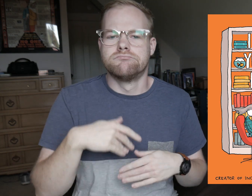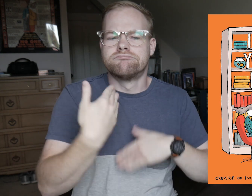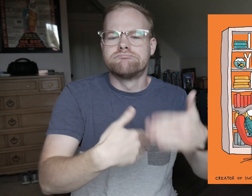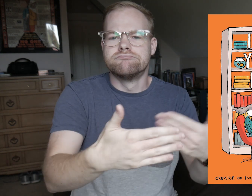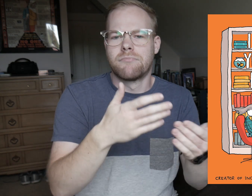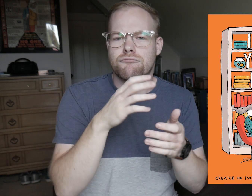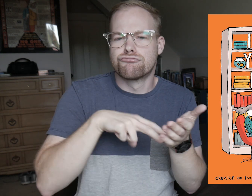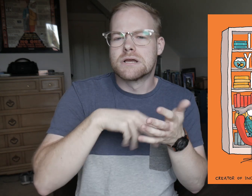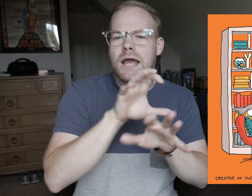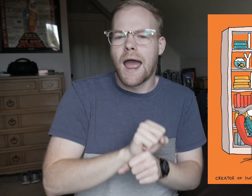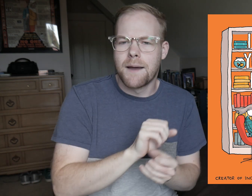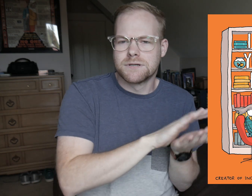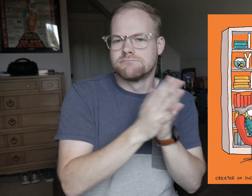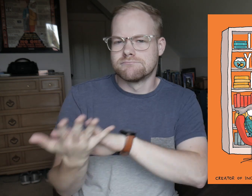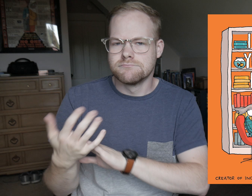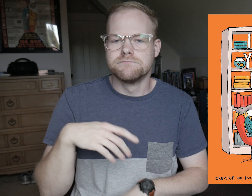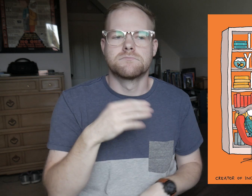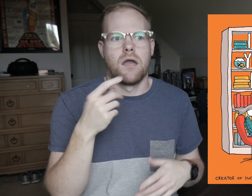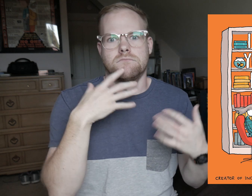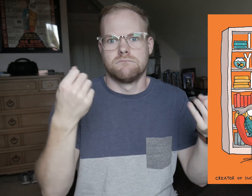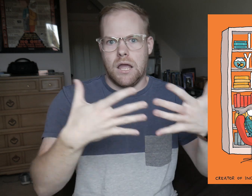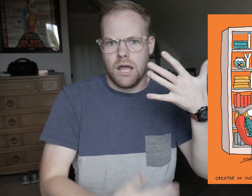progression of reading habits, and so many more.